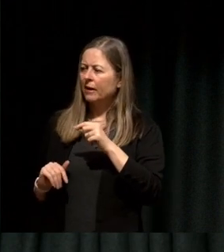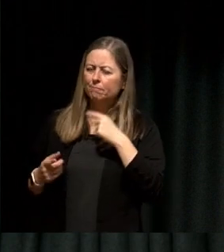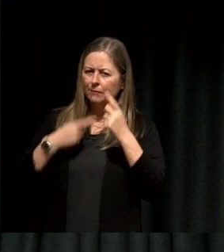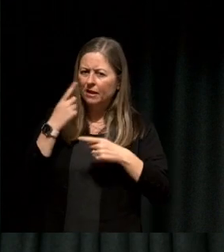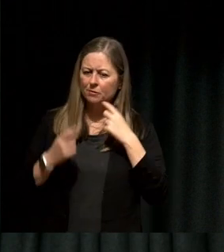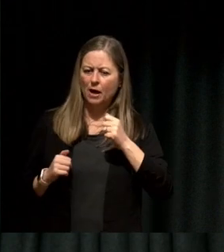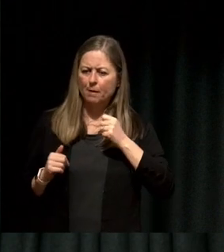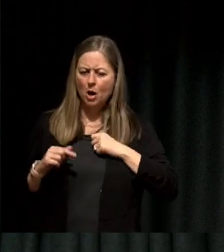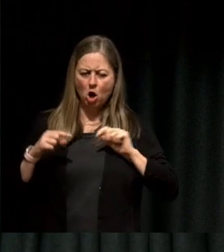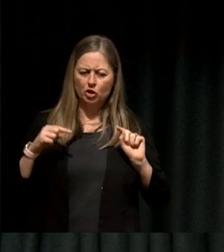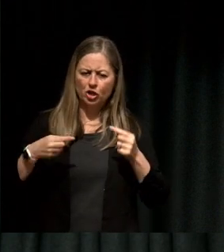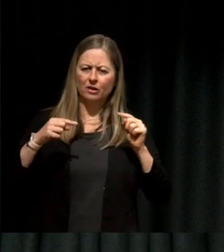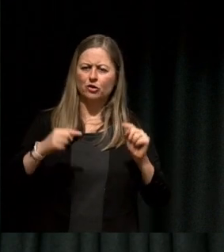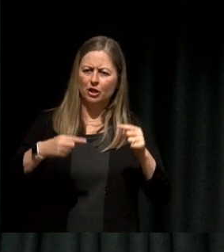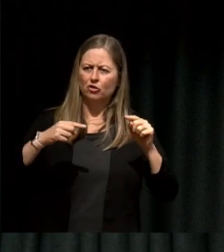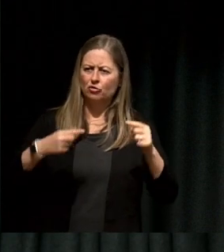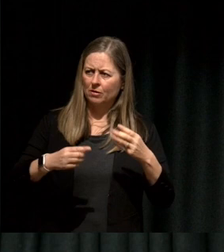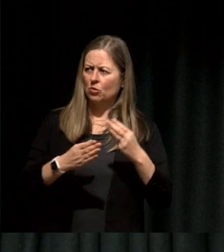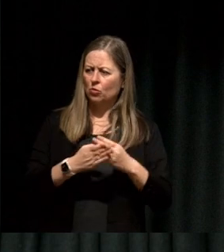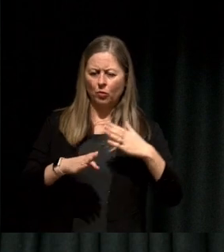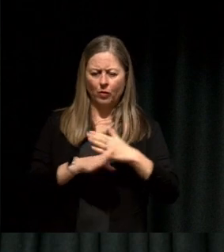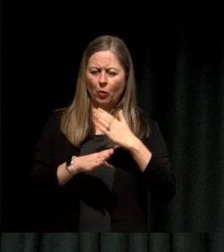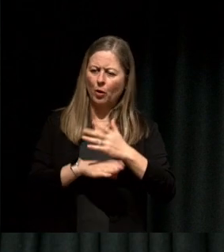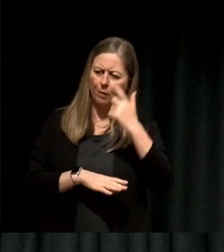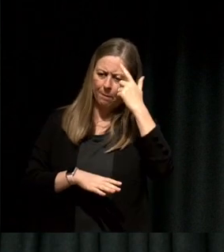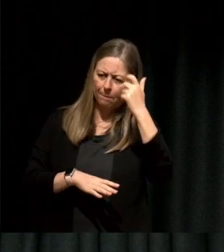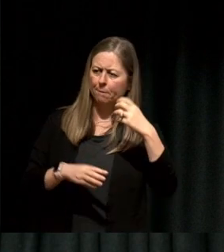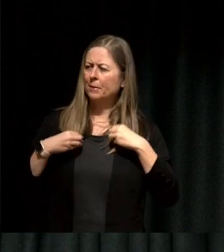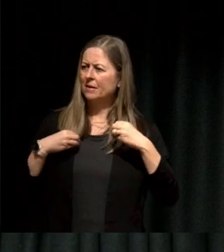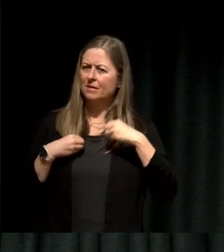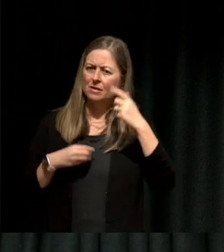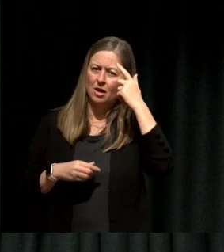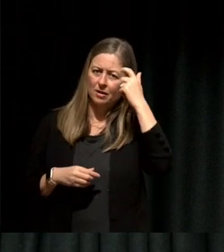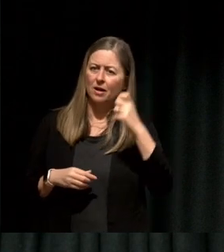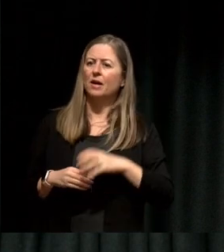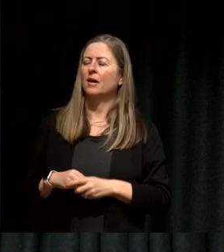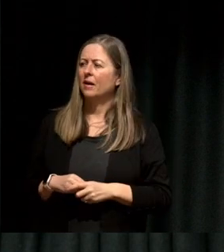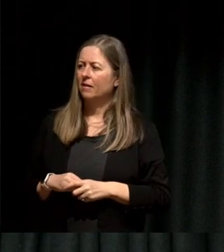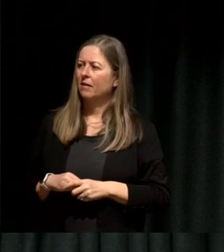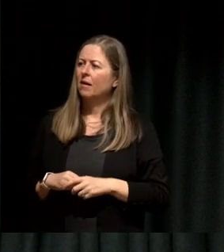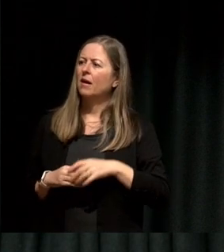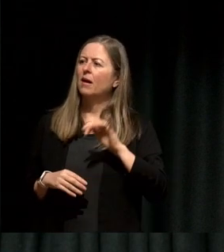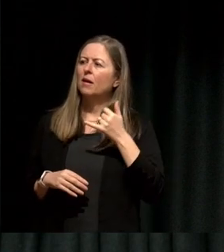and distance when something bad happens before you're able to articulate it, and that's okay you don't have to talk about it right away but like you said you face some challenges